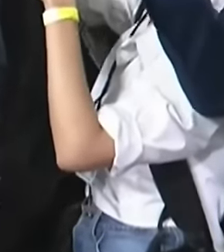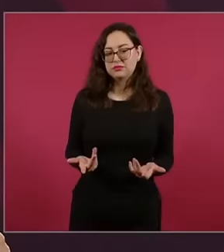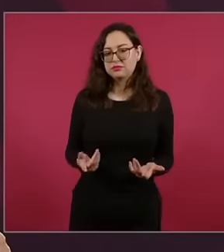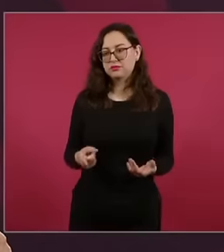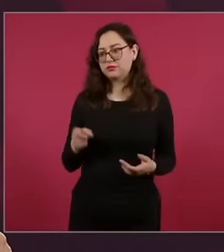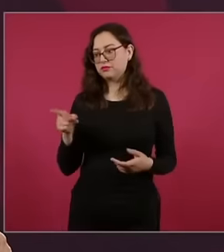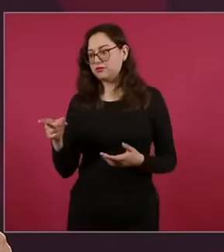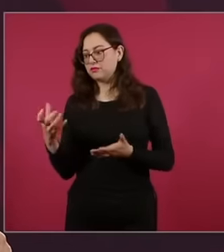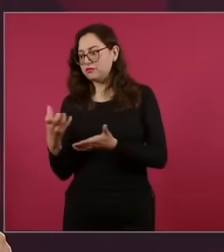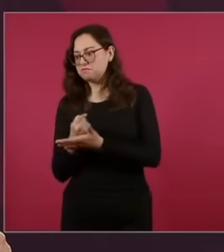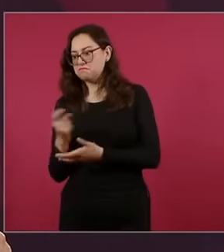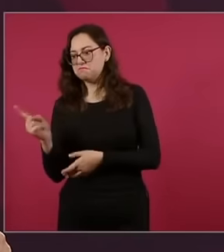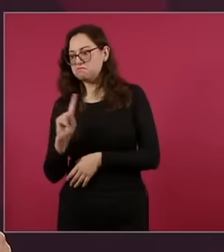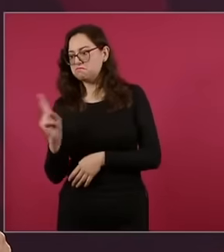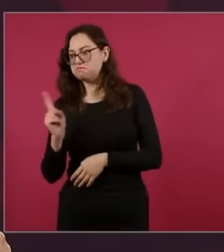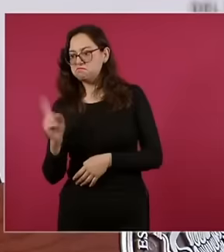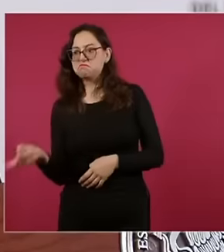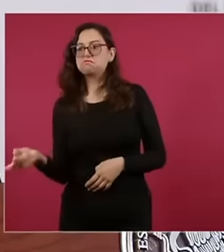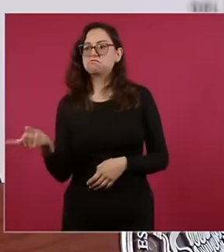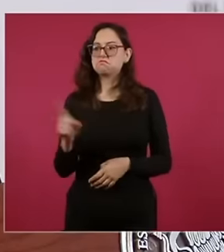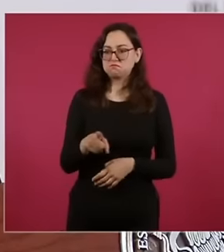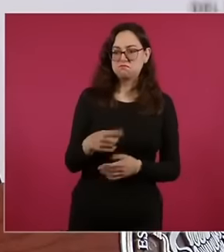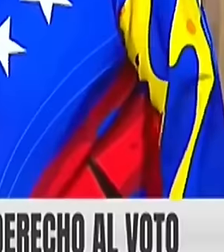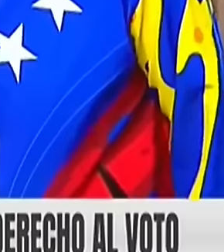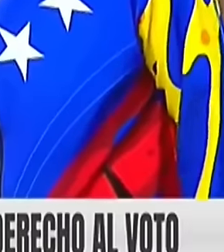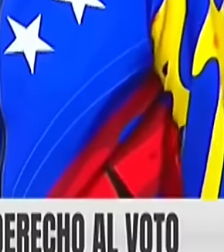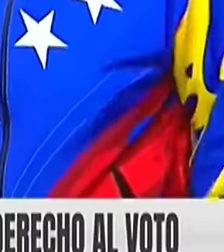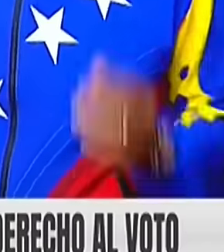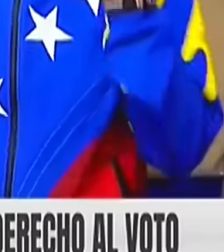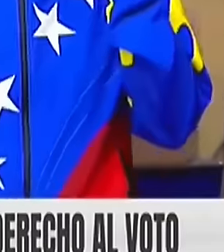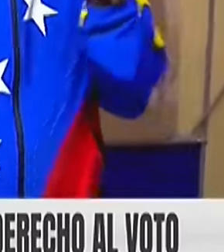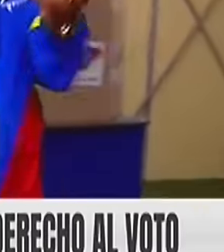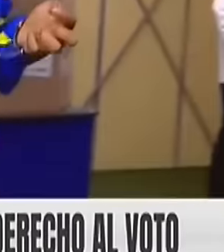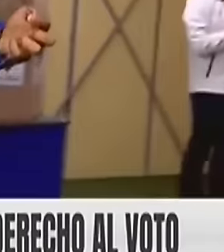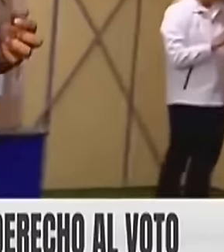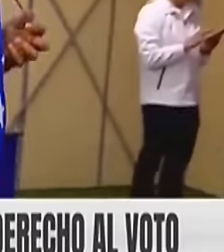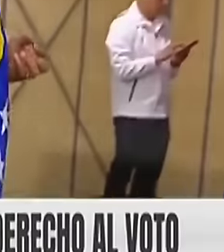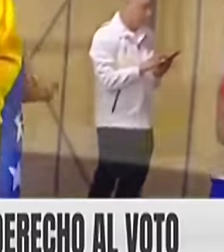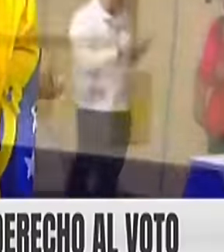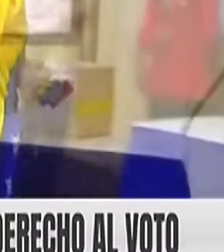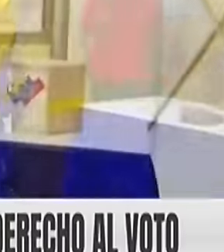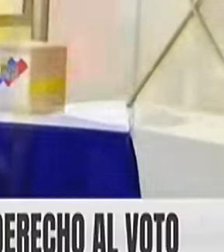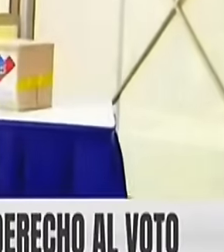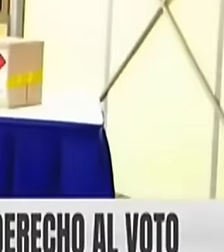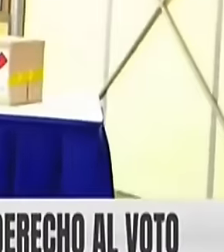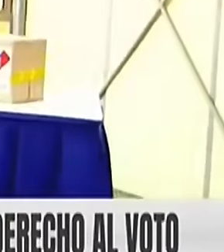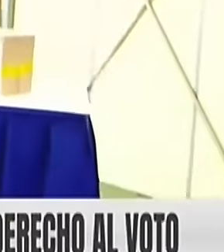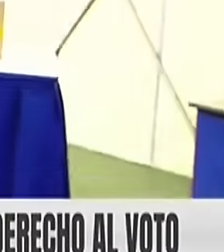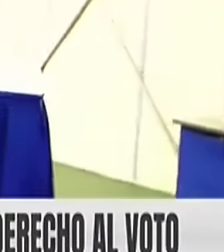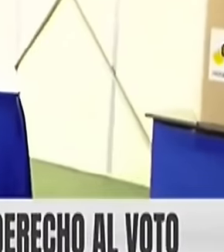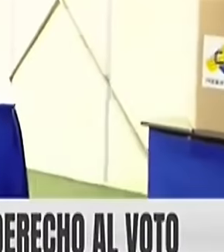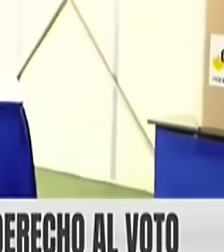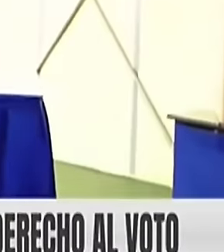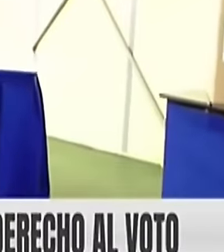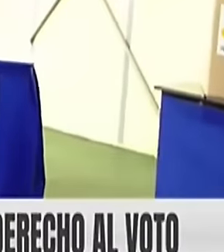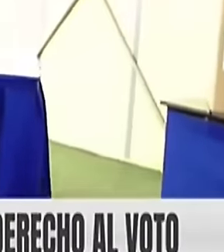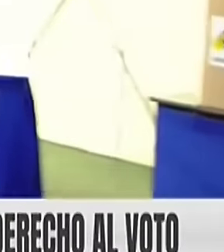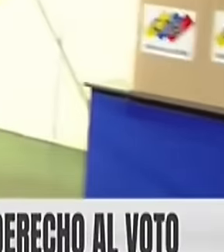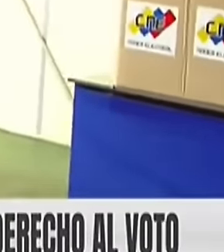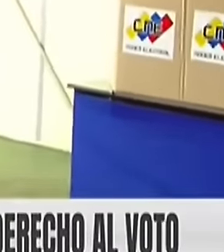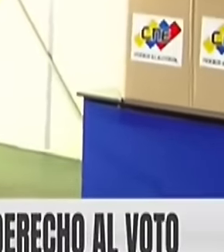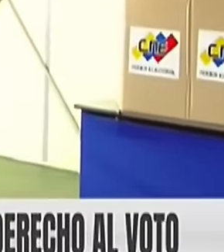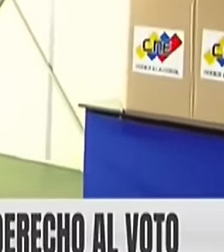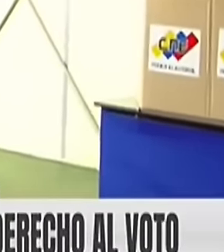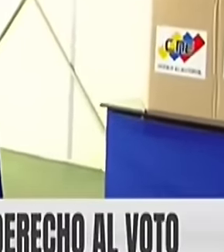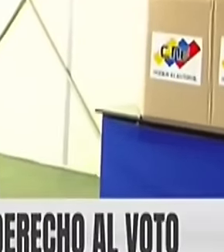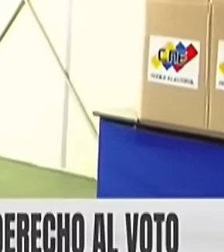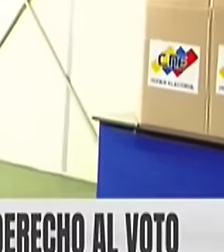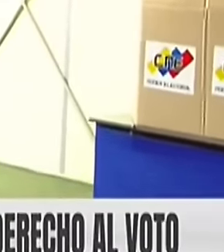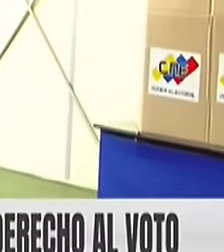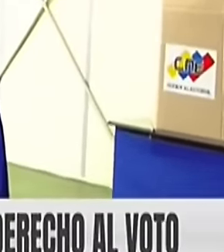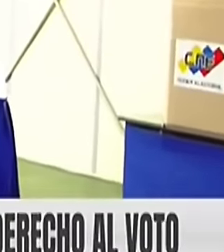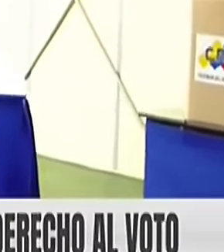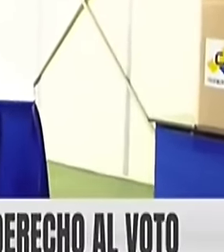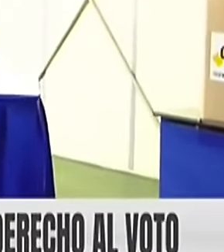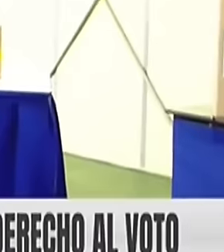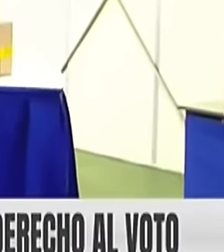a candidate had not won if another had not won without having proof of